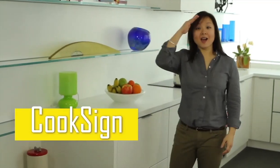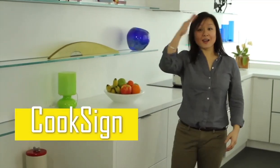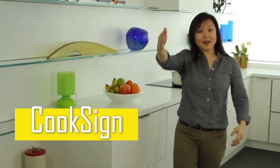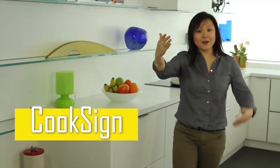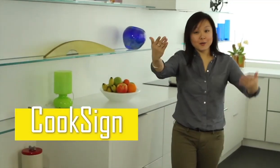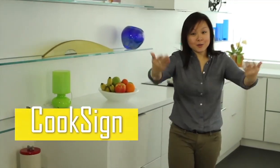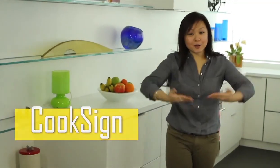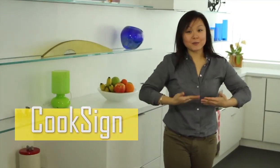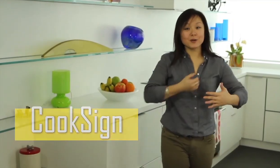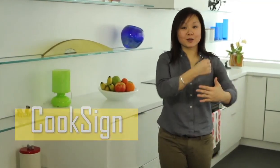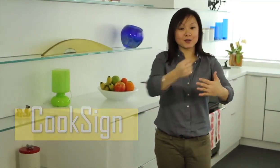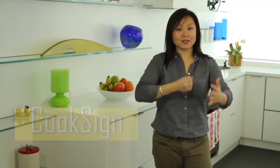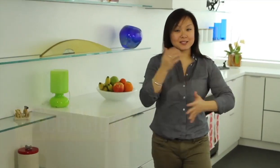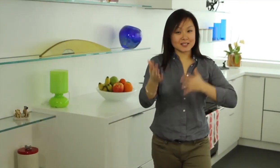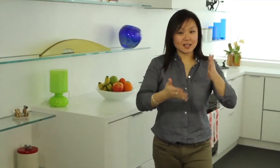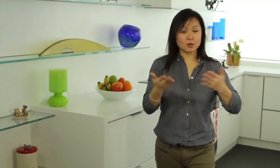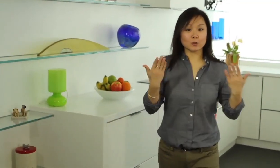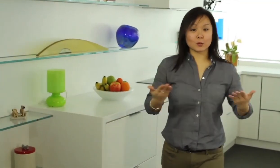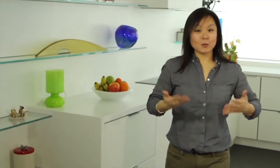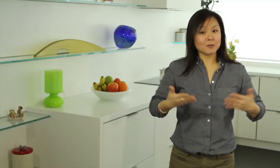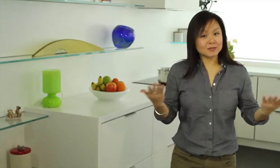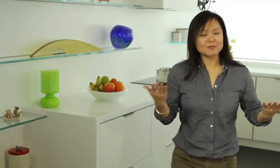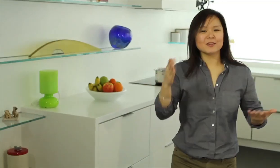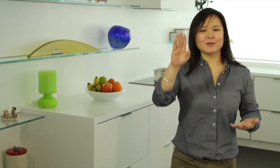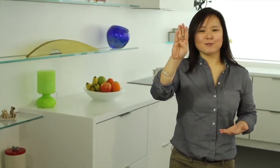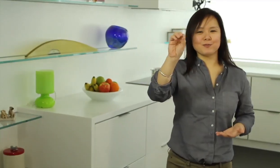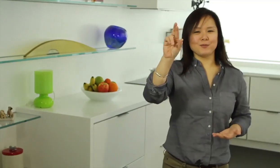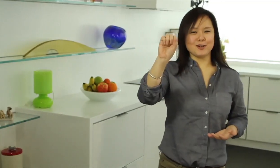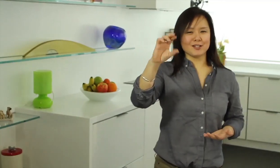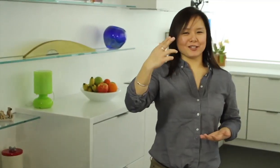Hello, welcome to “CookSign”! Today we will talk about “Borscht”.